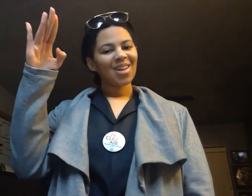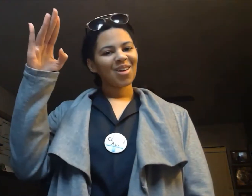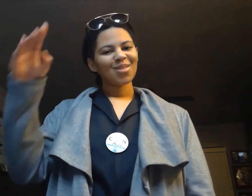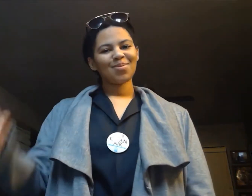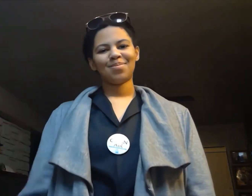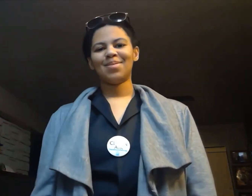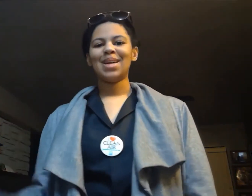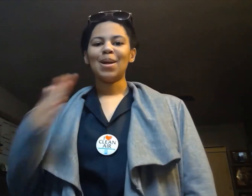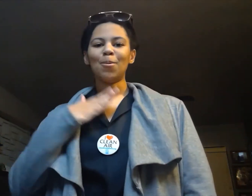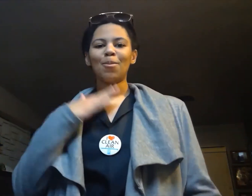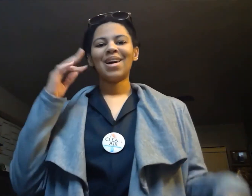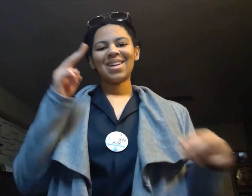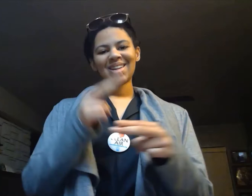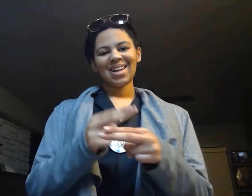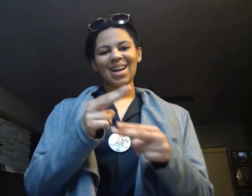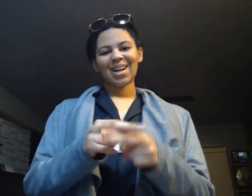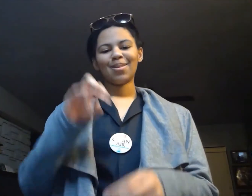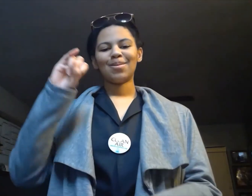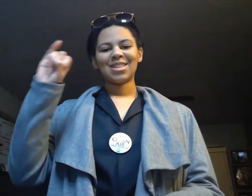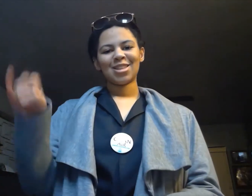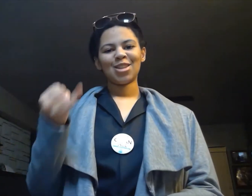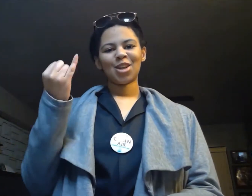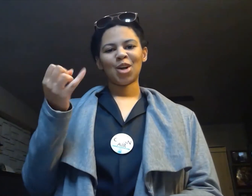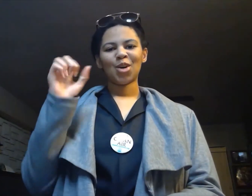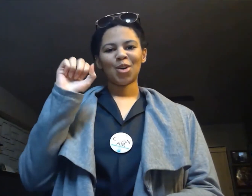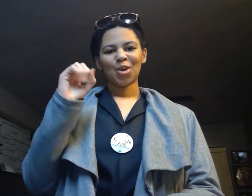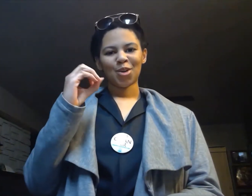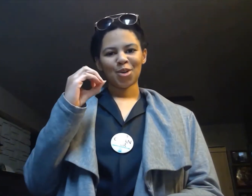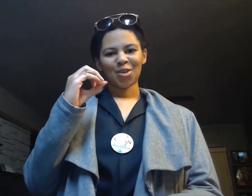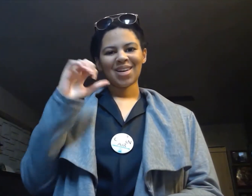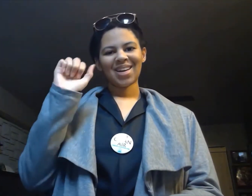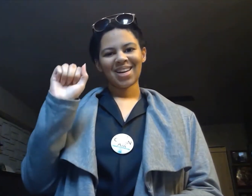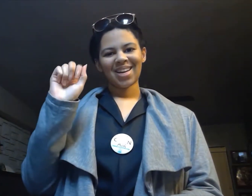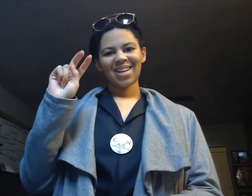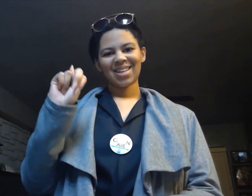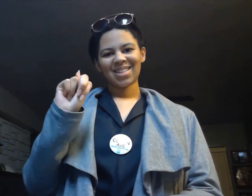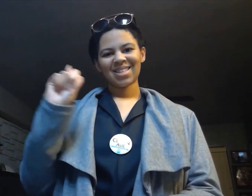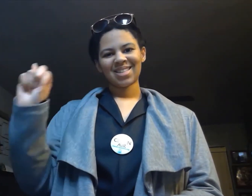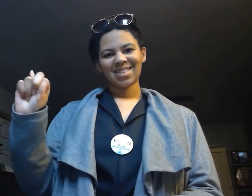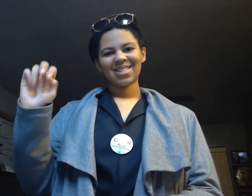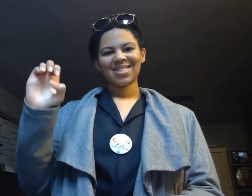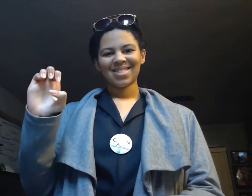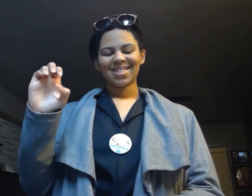Hello My name is Joanne